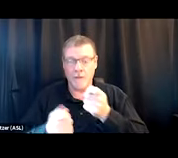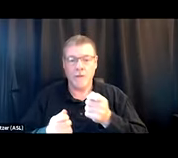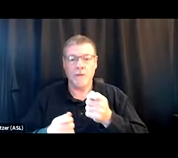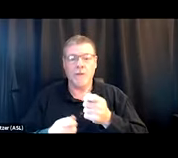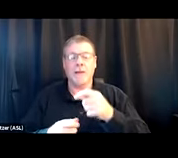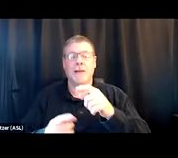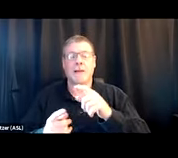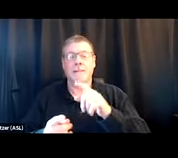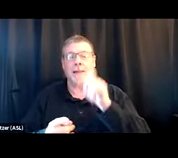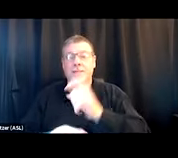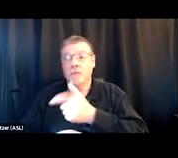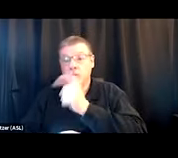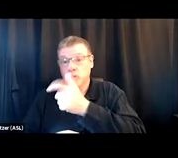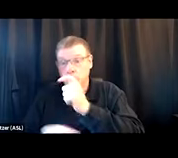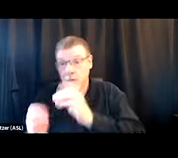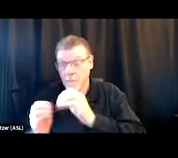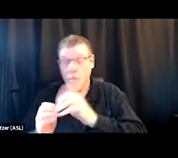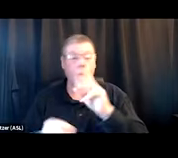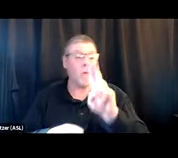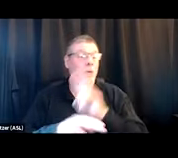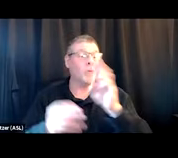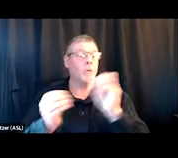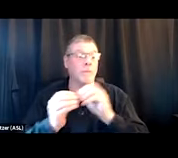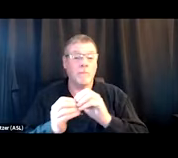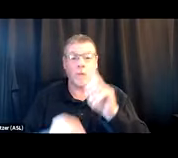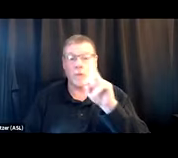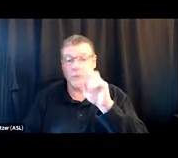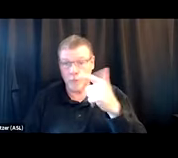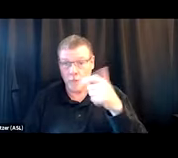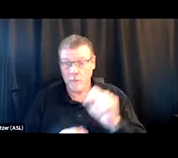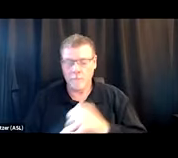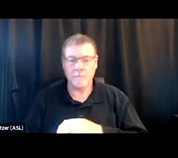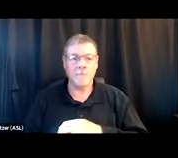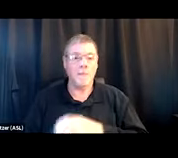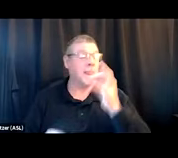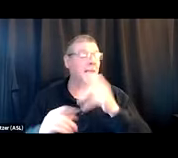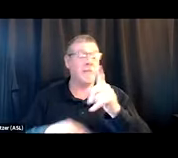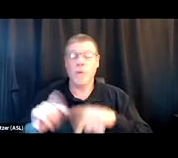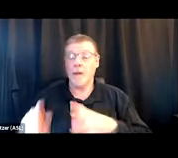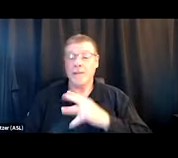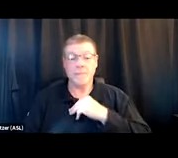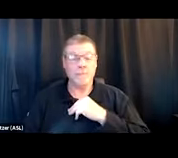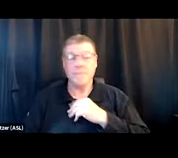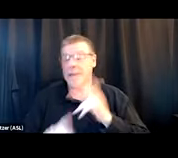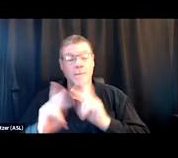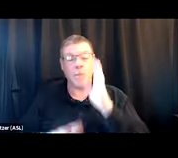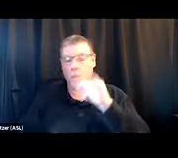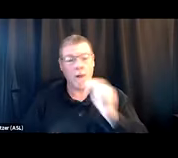or they have to use more substances. If you're not able to accommodate that, people aren't gonna come into your shelter